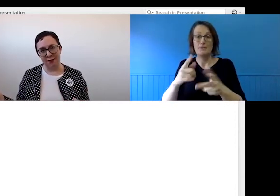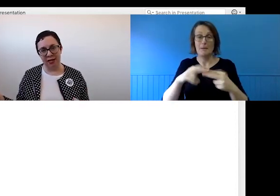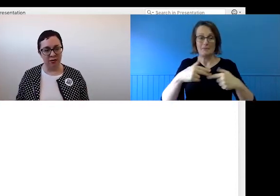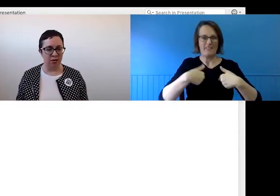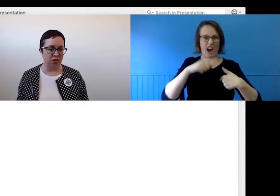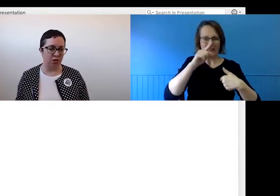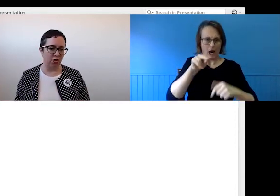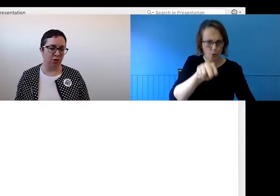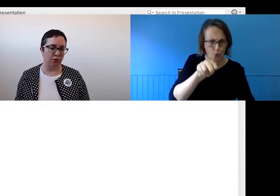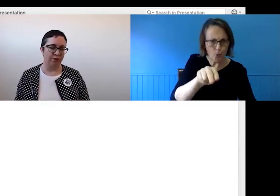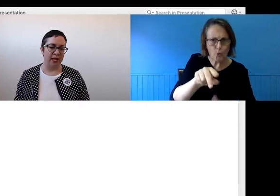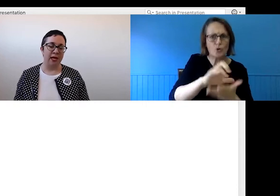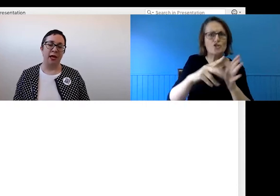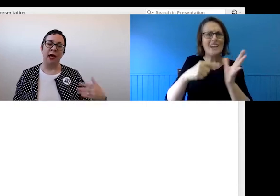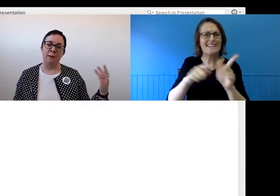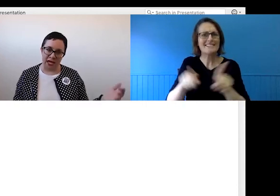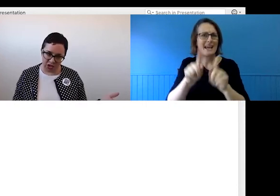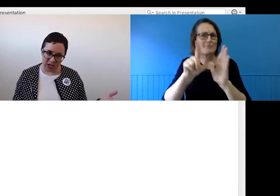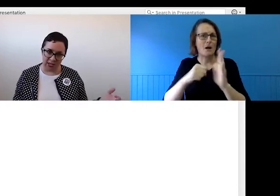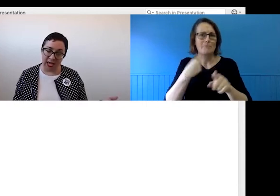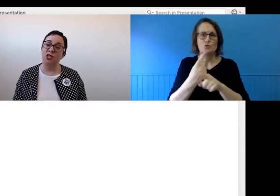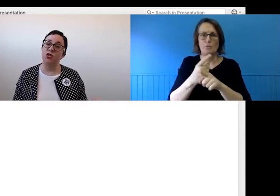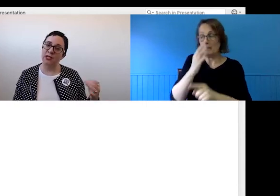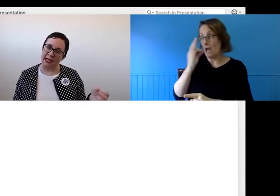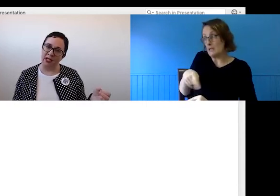somebody else to do so.